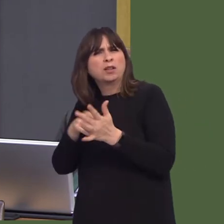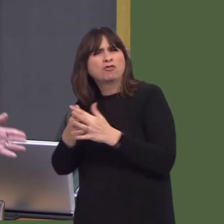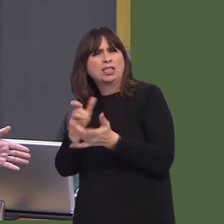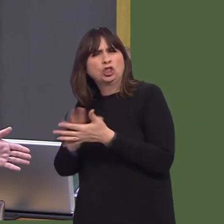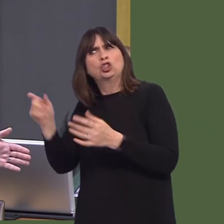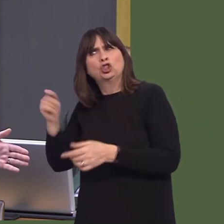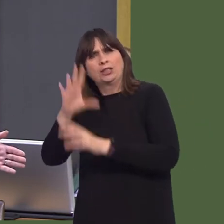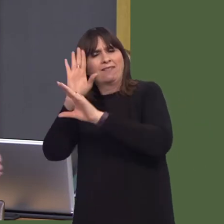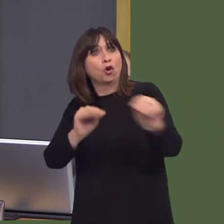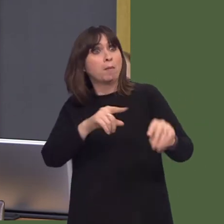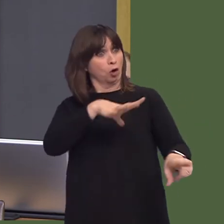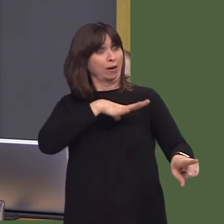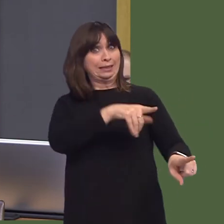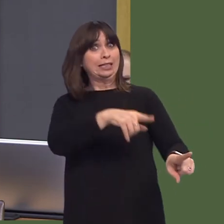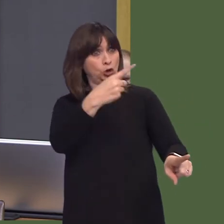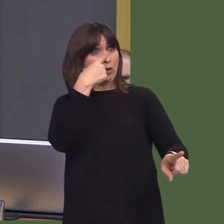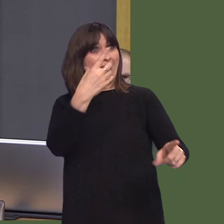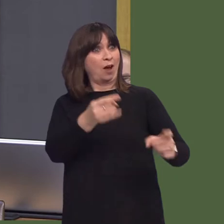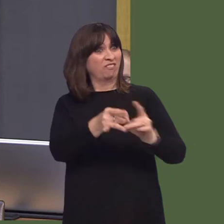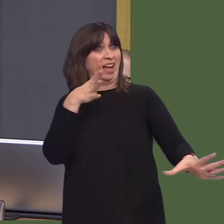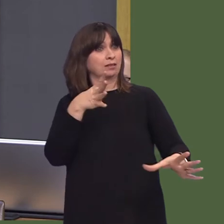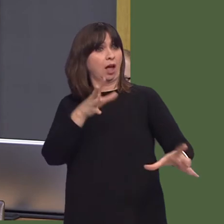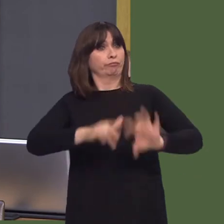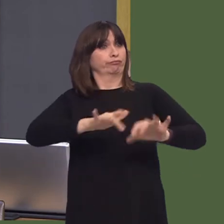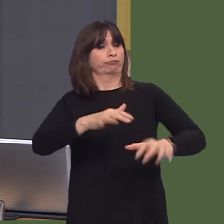However, Caerphilly County Borough Council's local development plan has failed to ensure